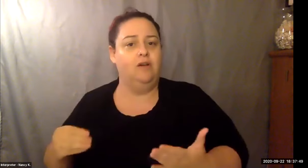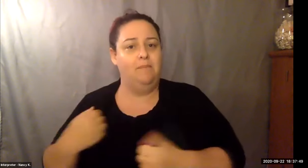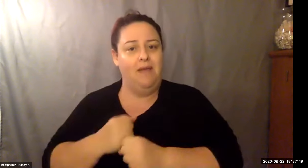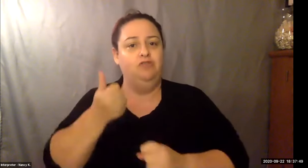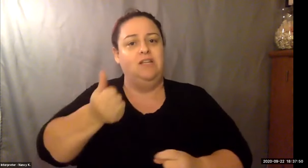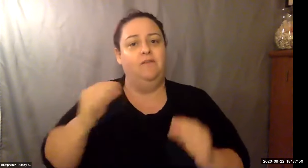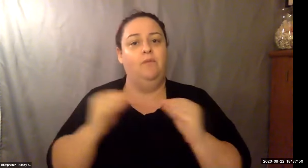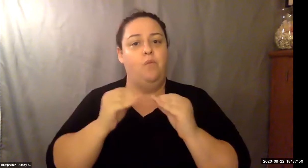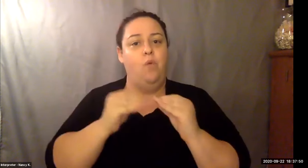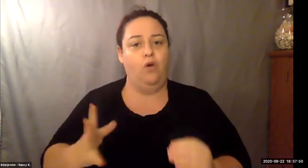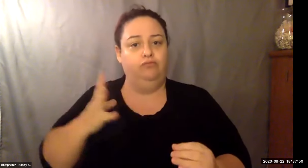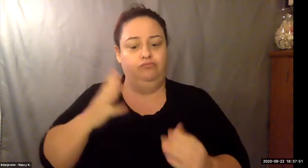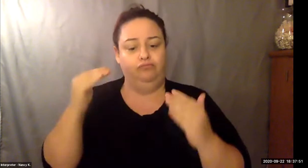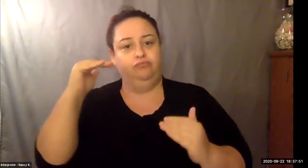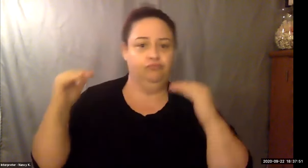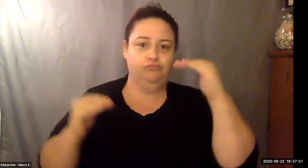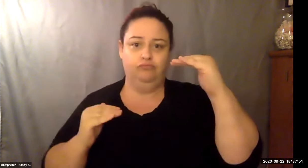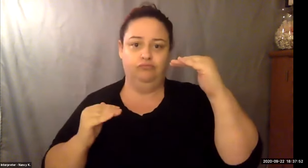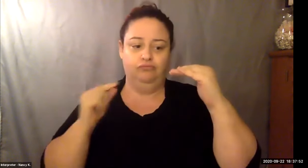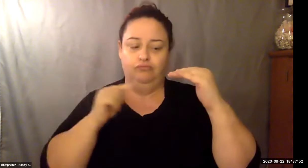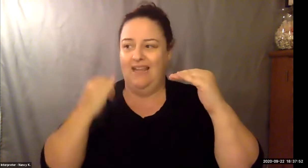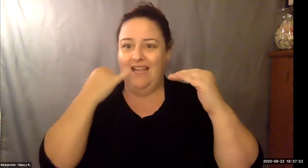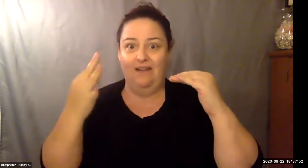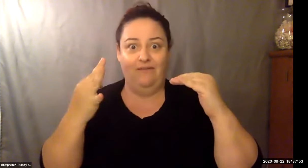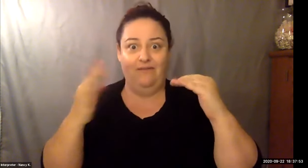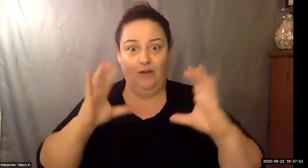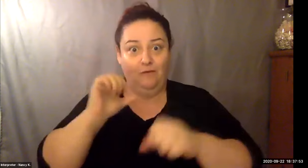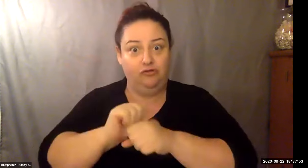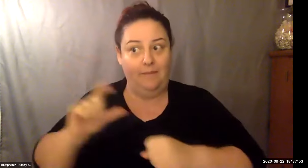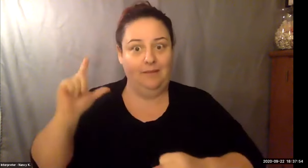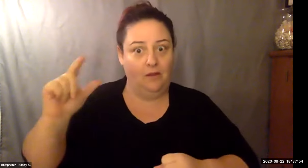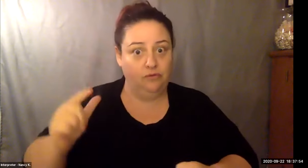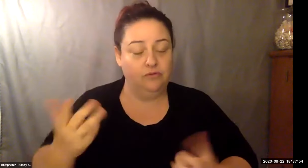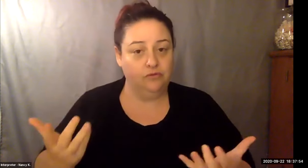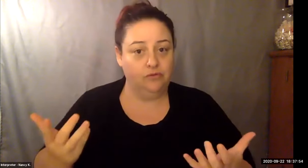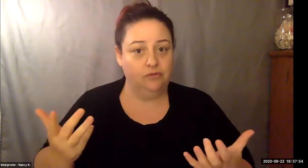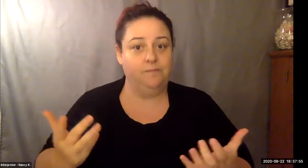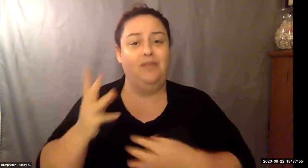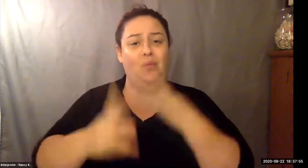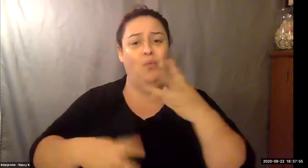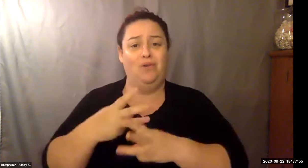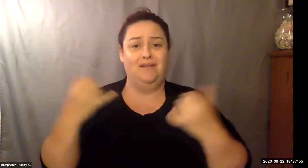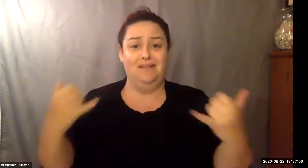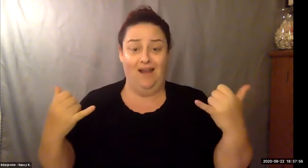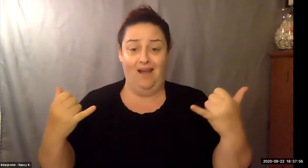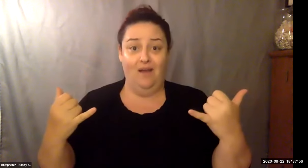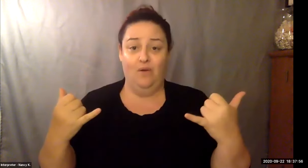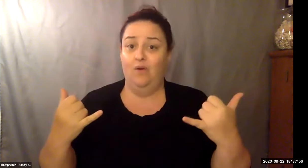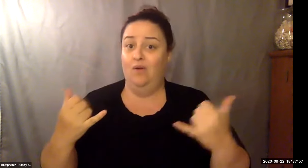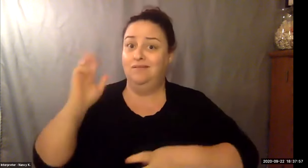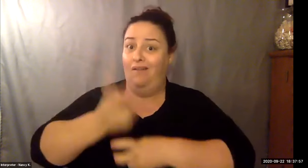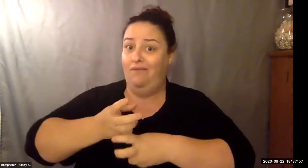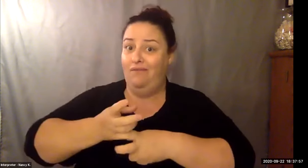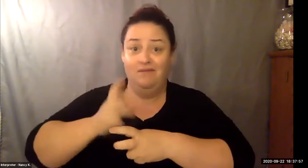Keith Wolling: We are dropped crumbled and the ground into the dirt by the decisions we make. And the circumstances that come our way. We may feel as though we are worthless.